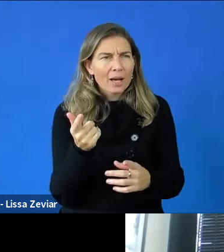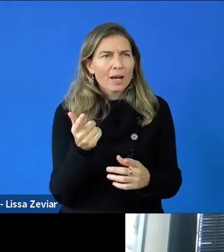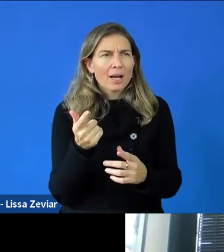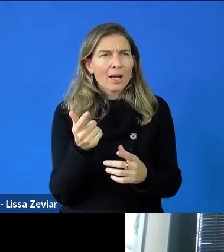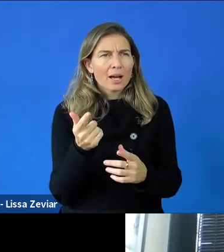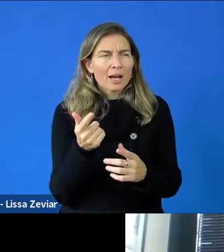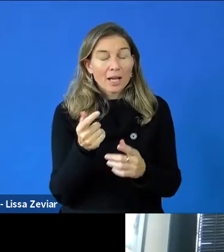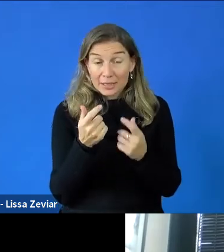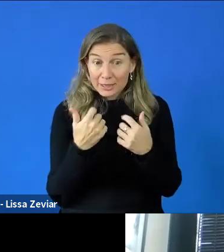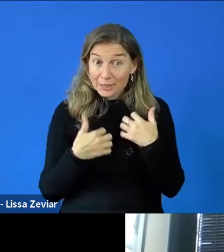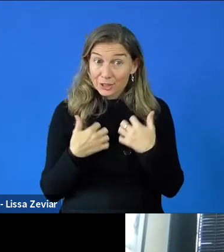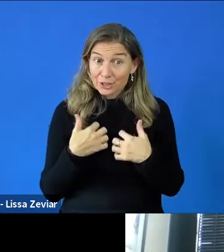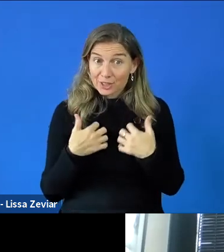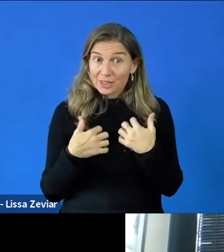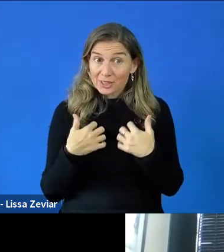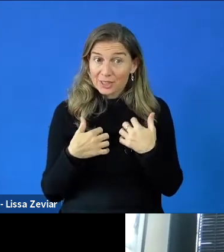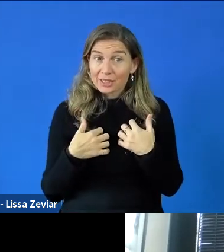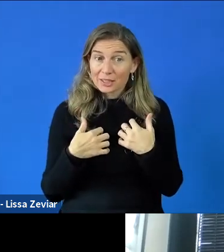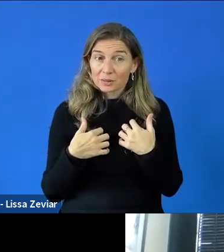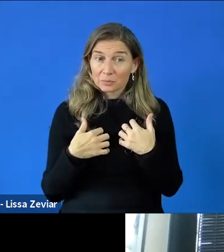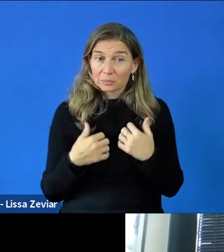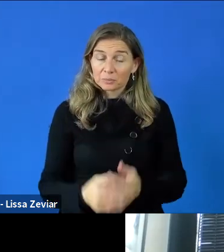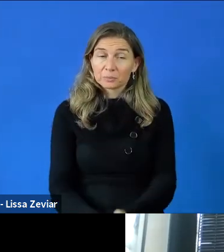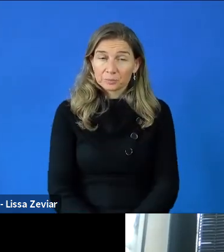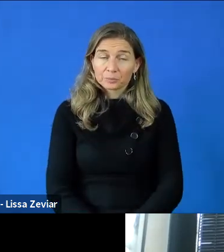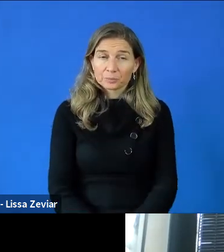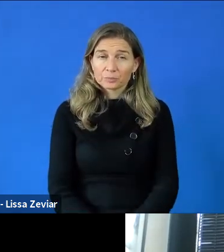I find in Horizon Europe framework